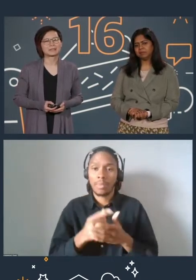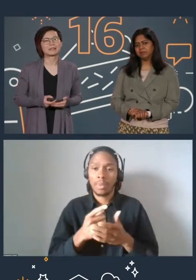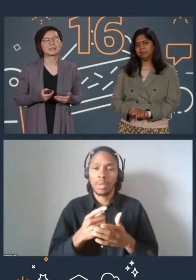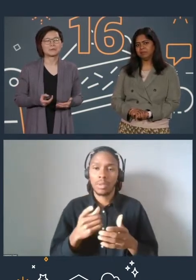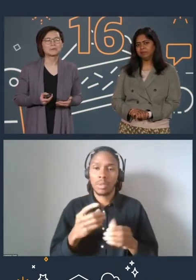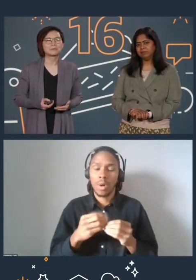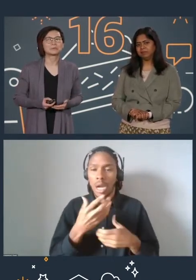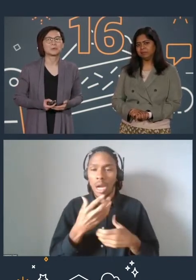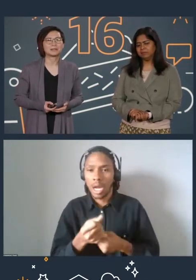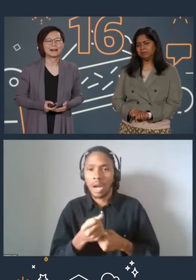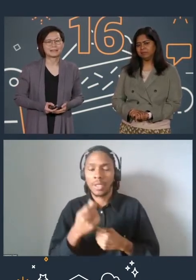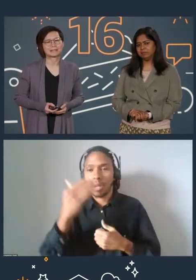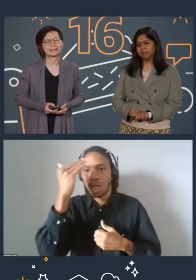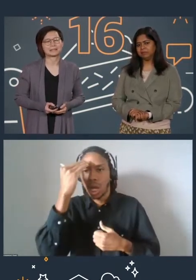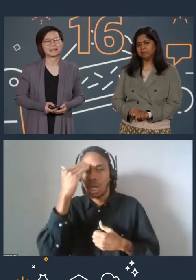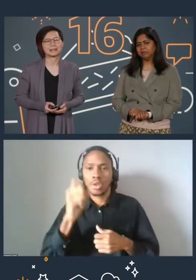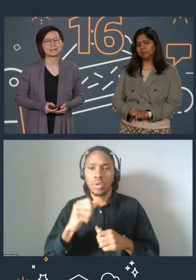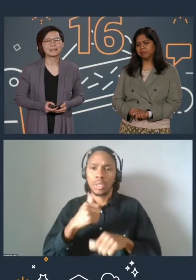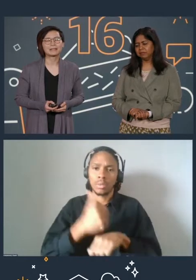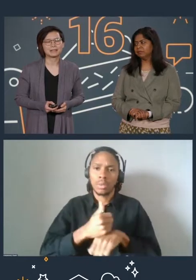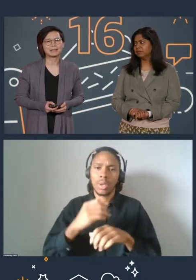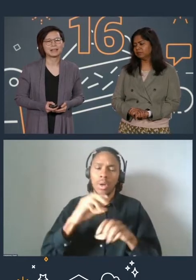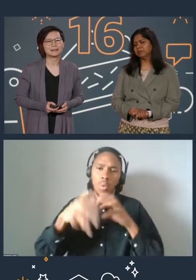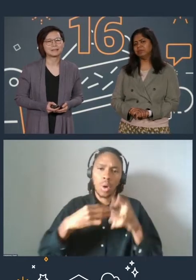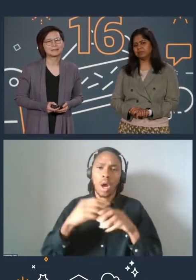so that you can build well-architected designs in the cloud.